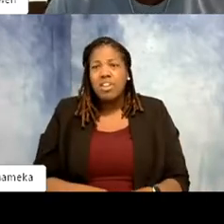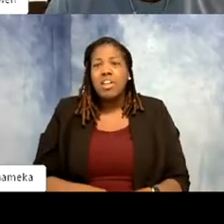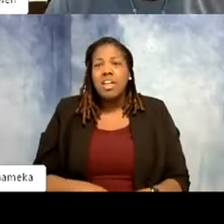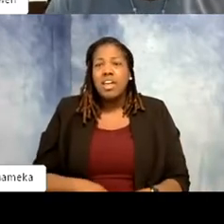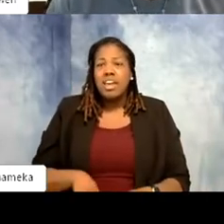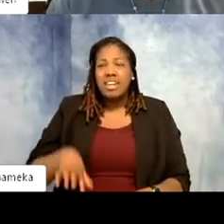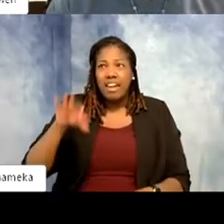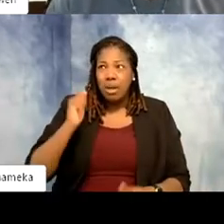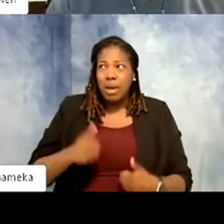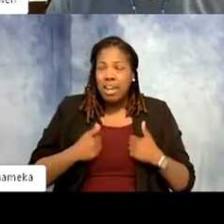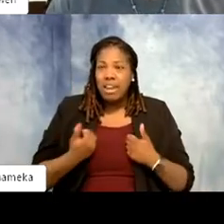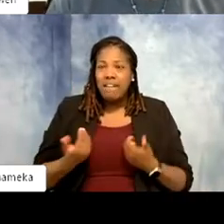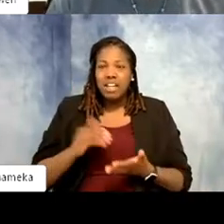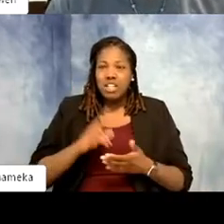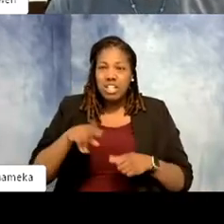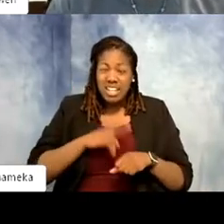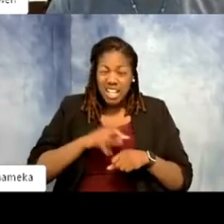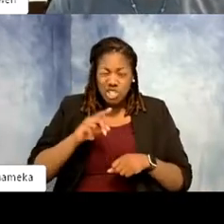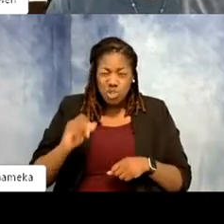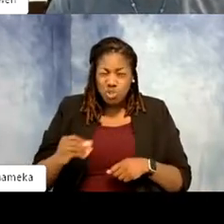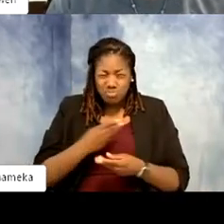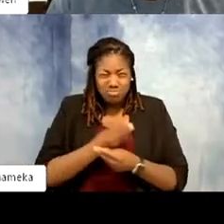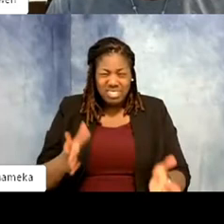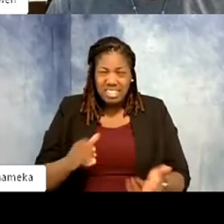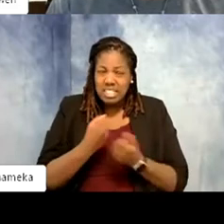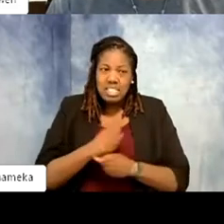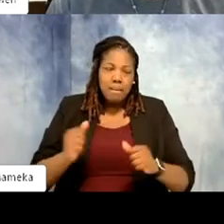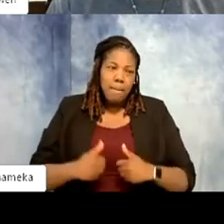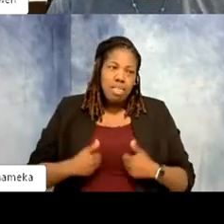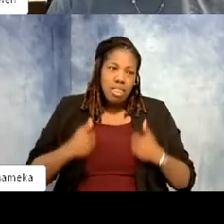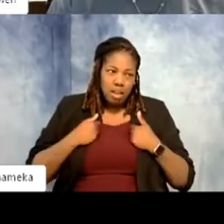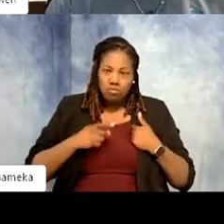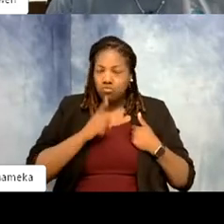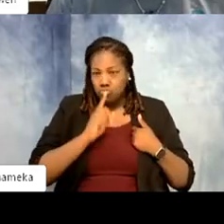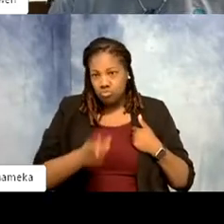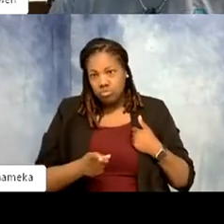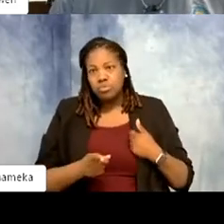So National Zoo, when I say saved my life, it really saved my life. I got to do a job I didn't even